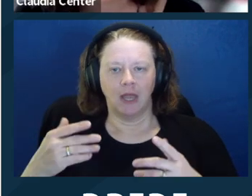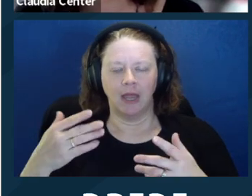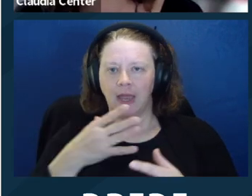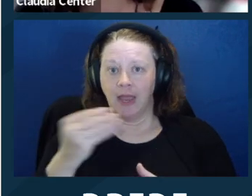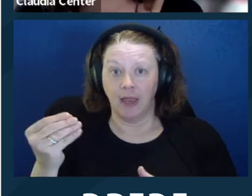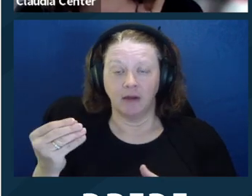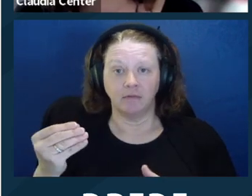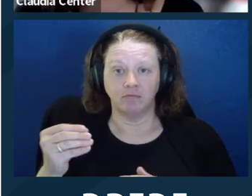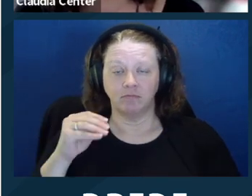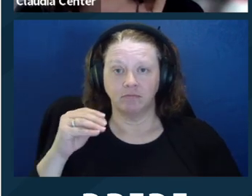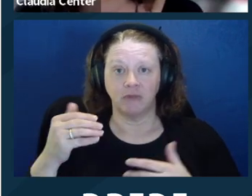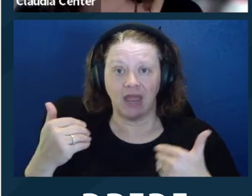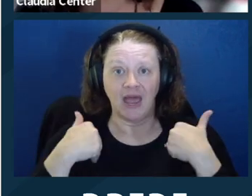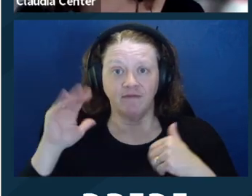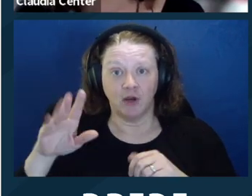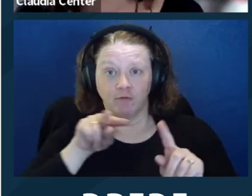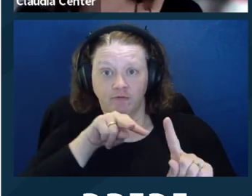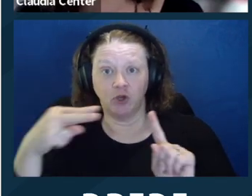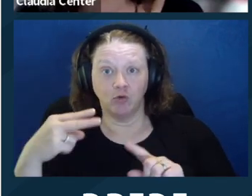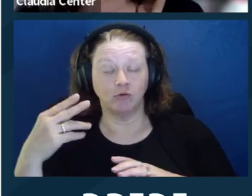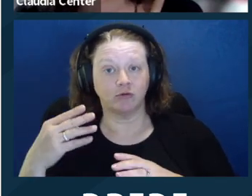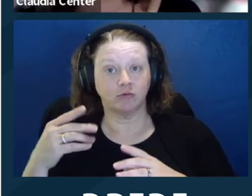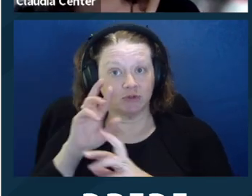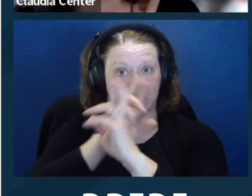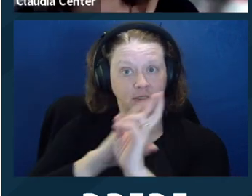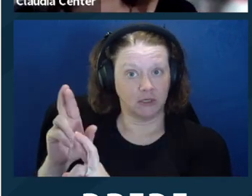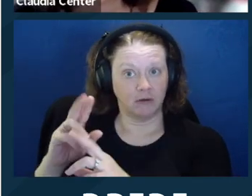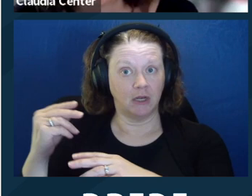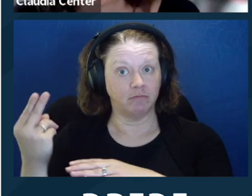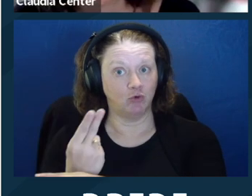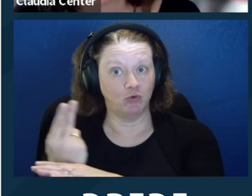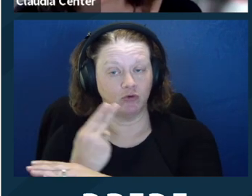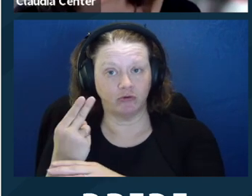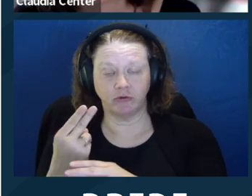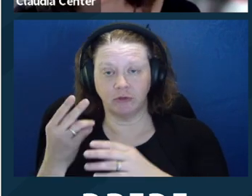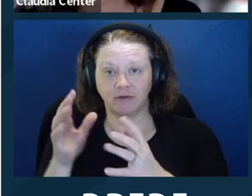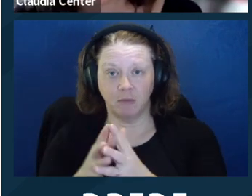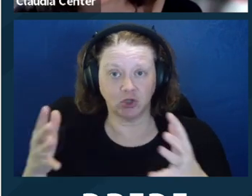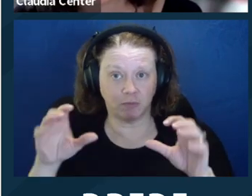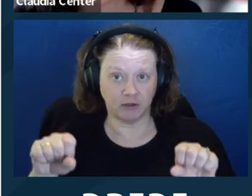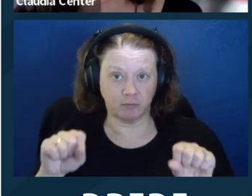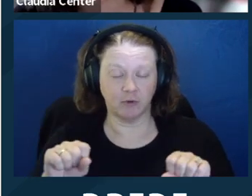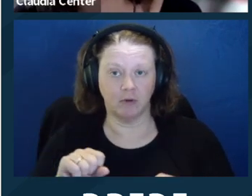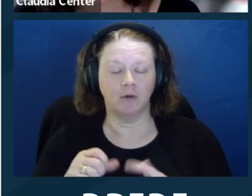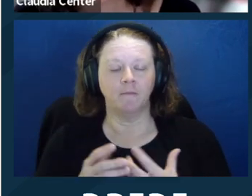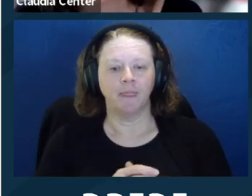to allow people to express their views and have those views implemented as much as feasible